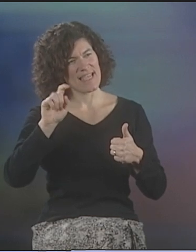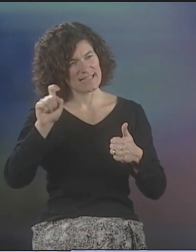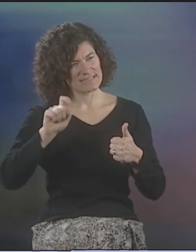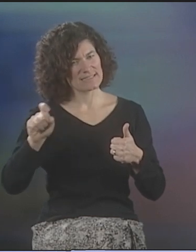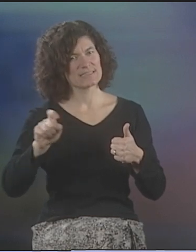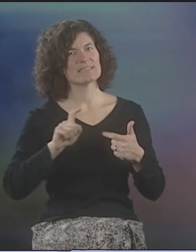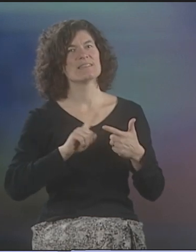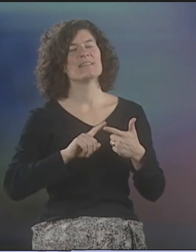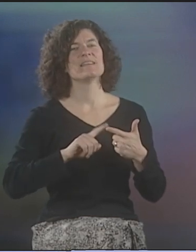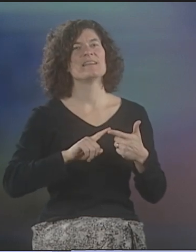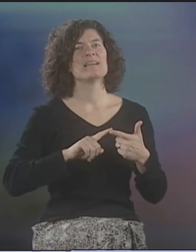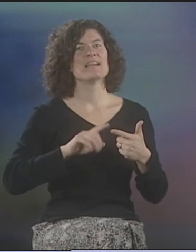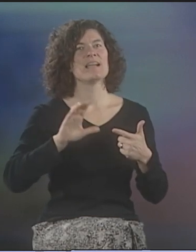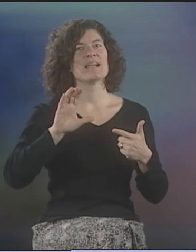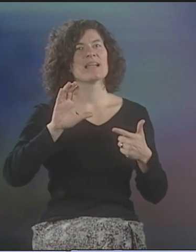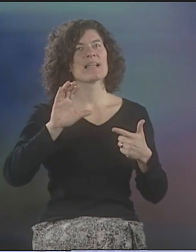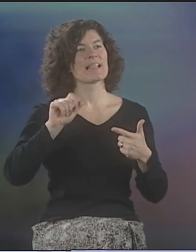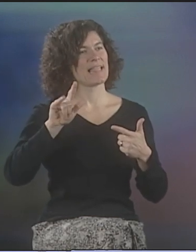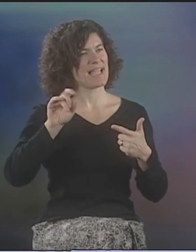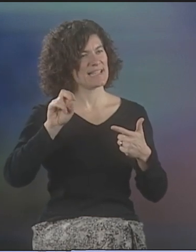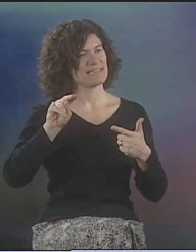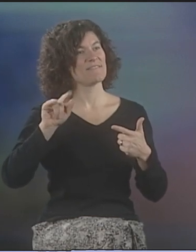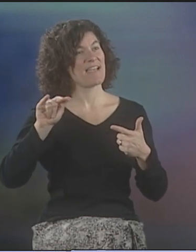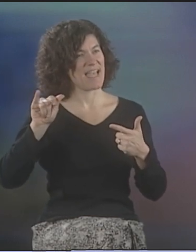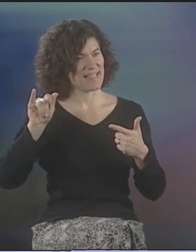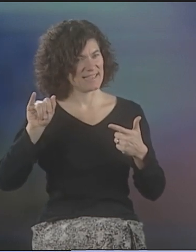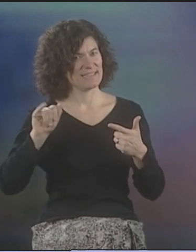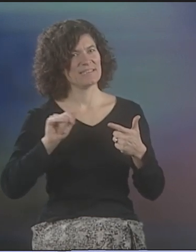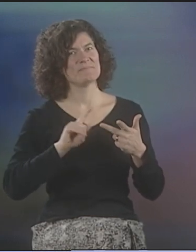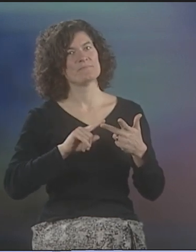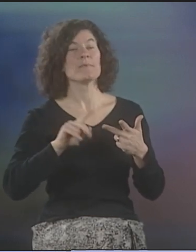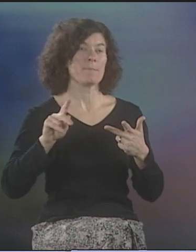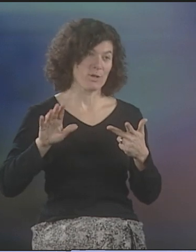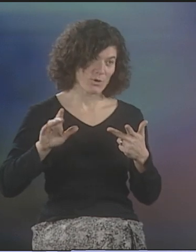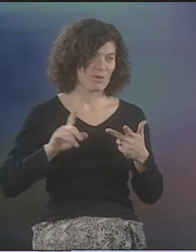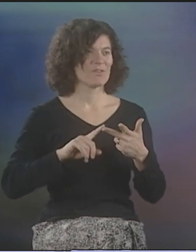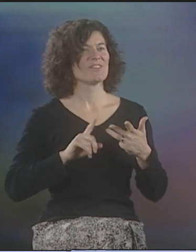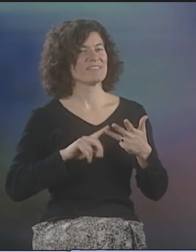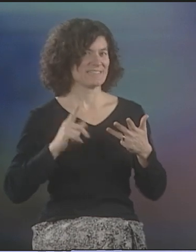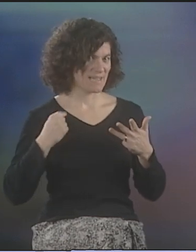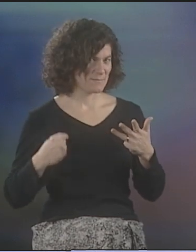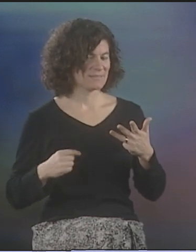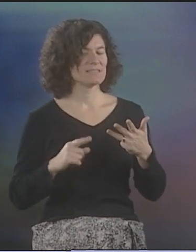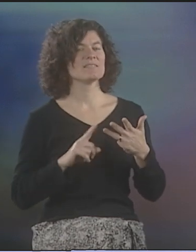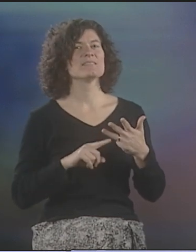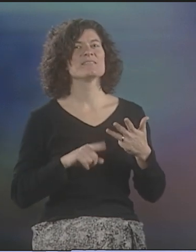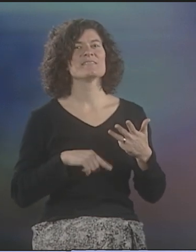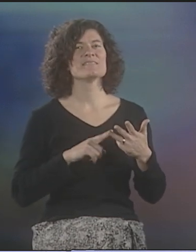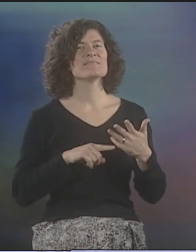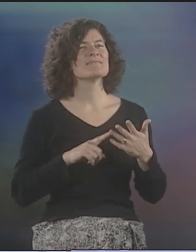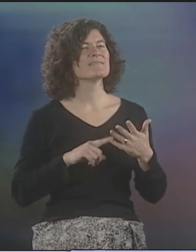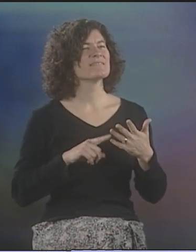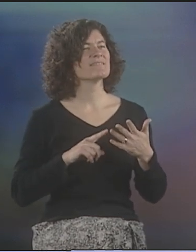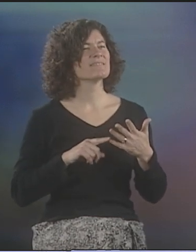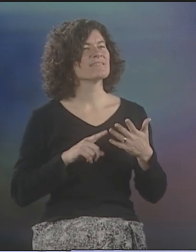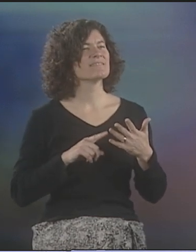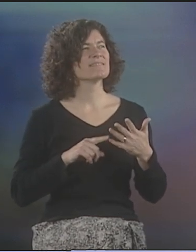HE INVITED ELLA MAE LENTZ; CLAYTON VALLI; PETER COOK, OF COURSE; AND DEBBIE RENNIE,